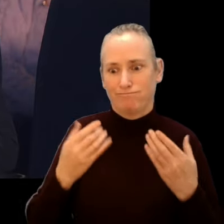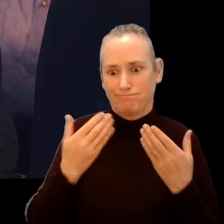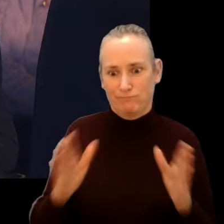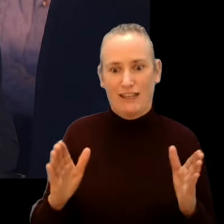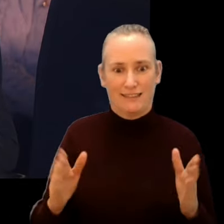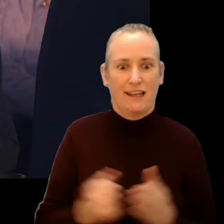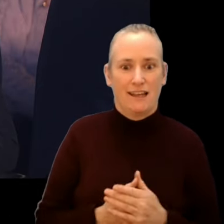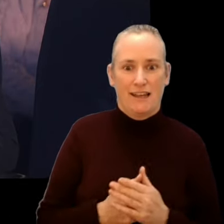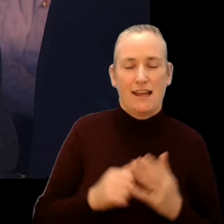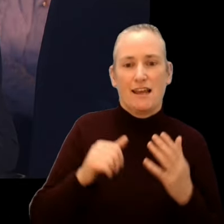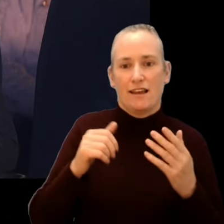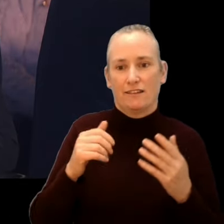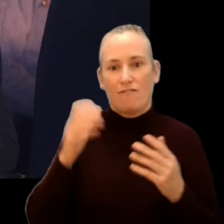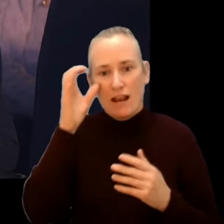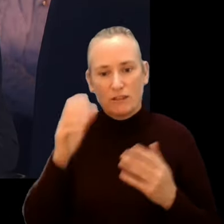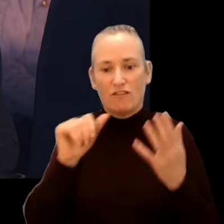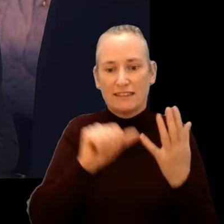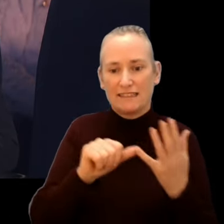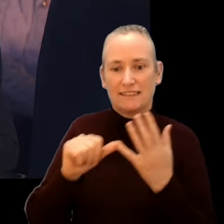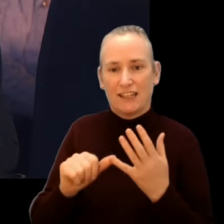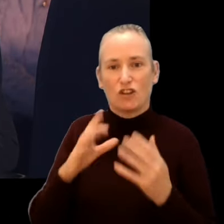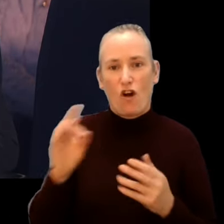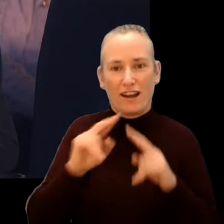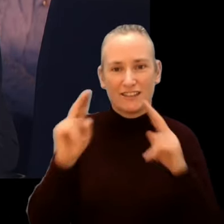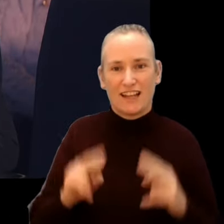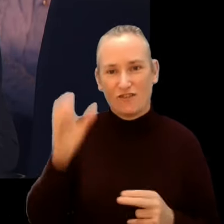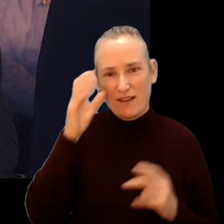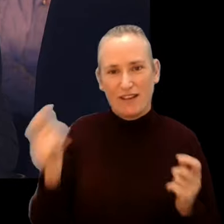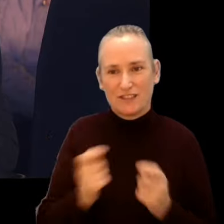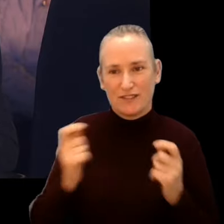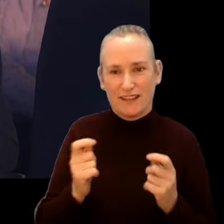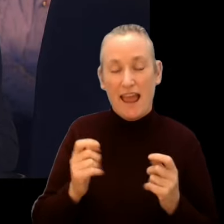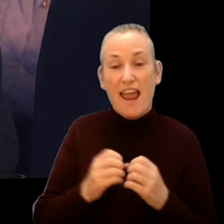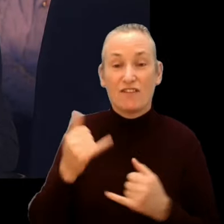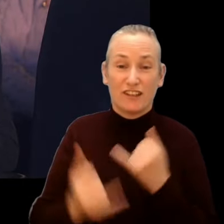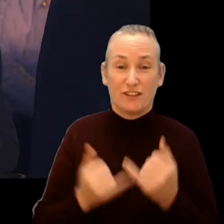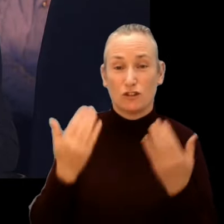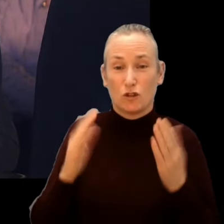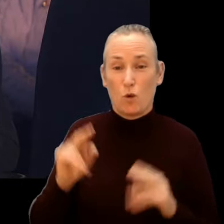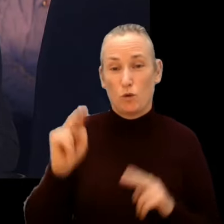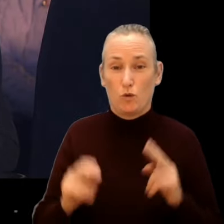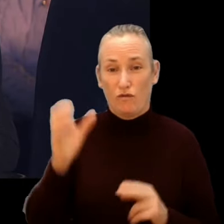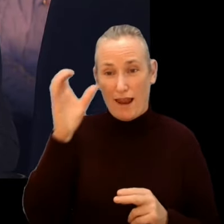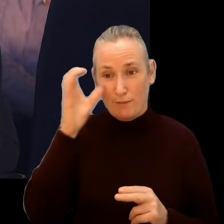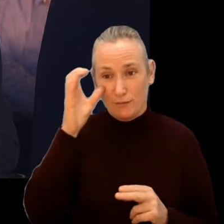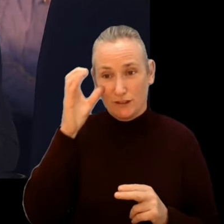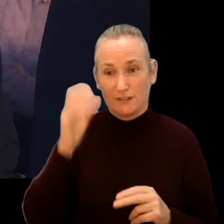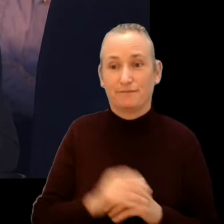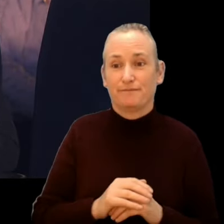of the 66th Cork International Film Festival. As every year, we're going to show you new films by world renowned directors